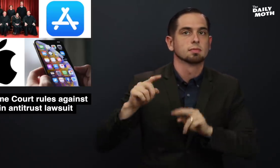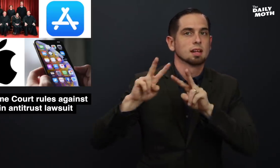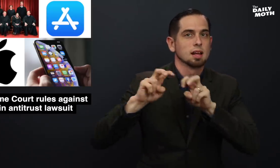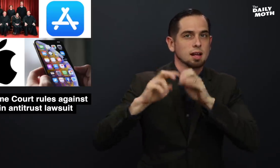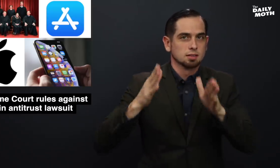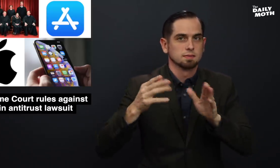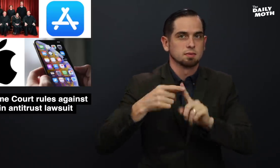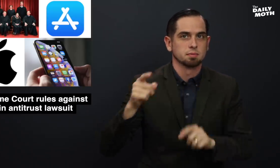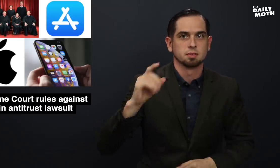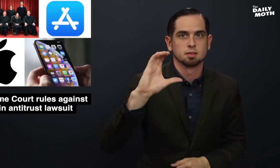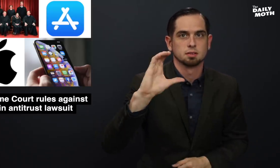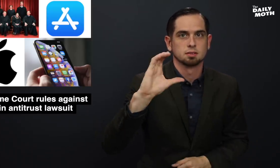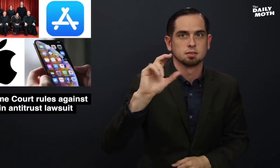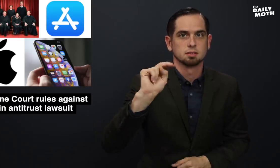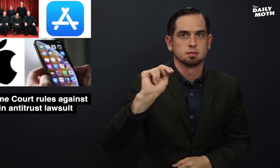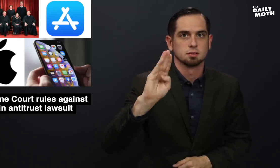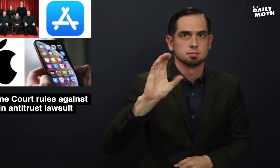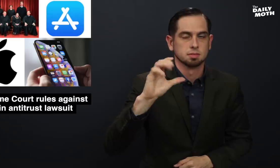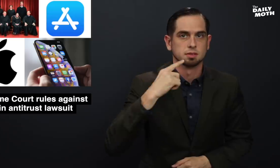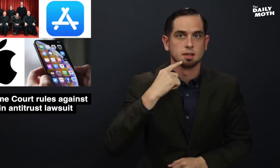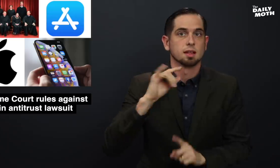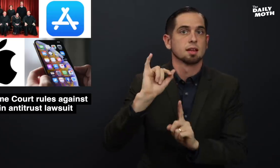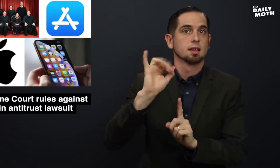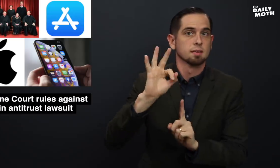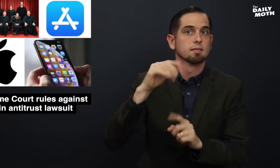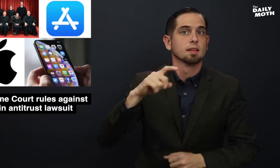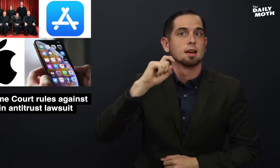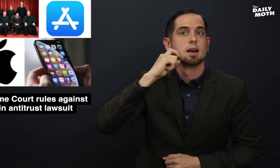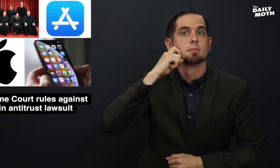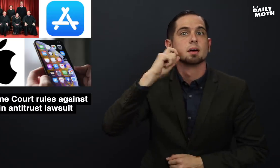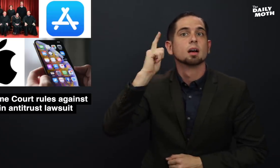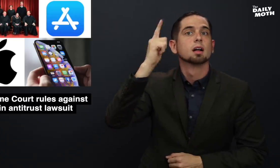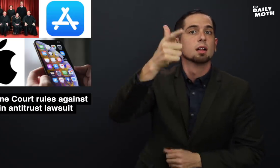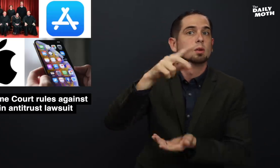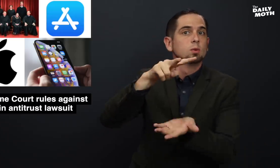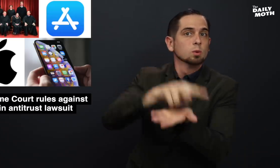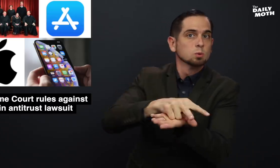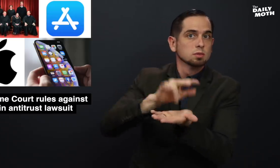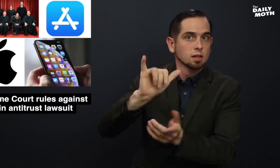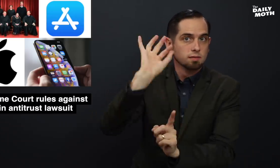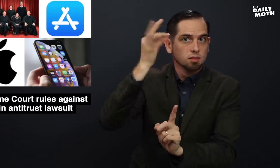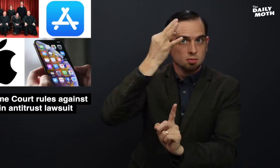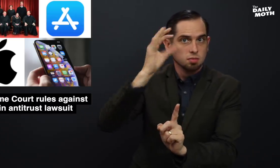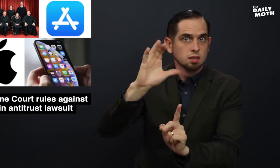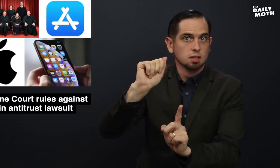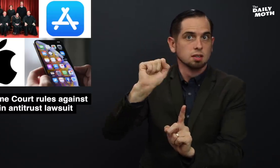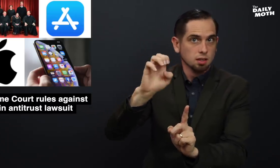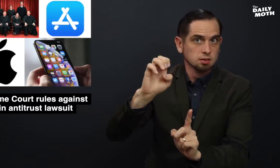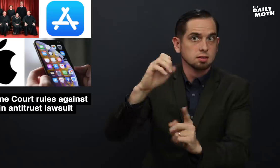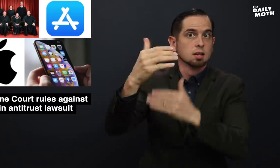Analysts from CNBC said if Apple loses the federal case